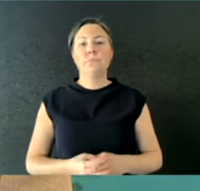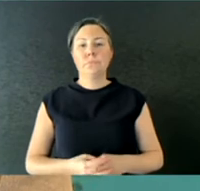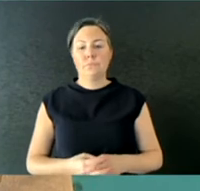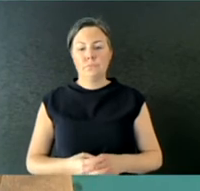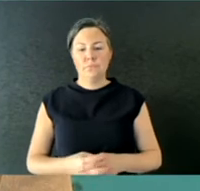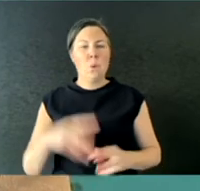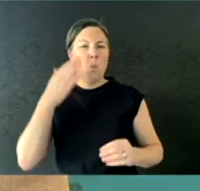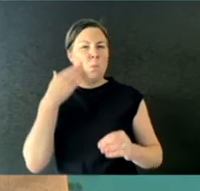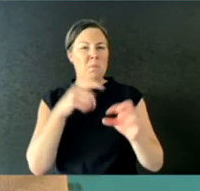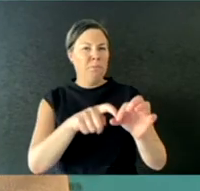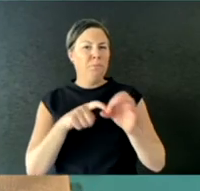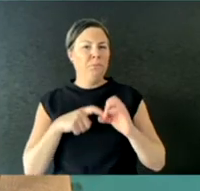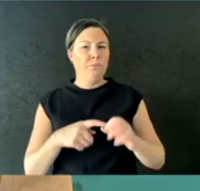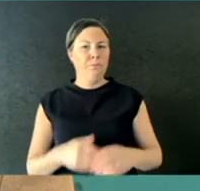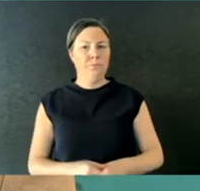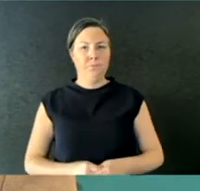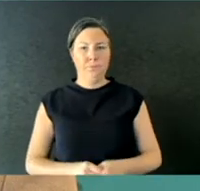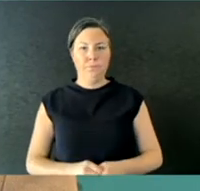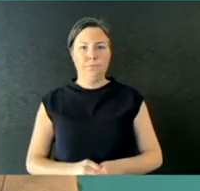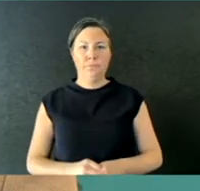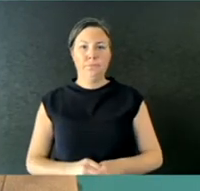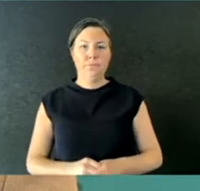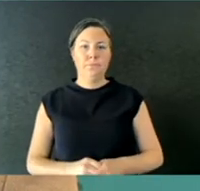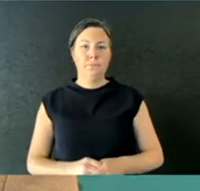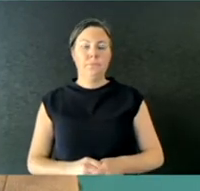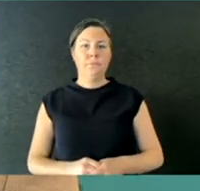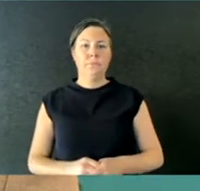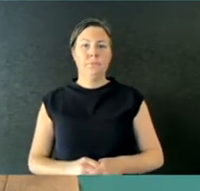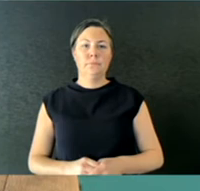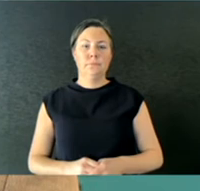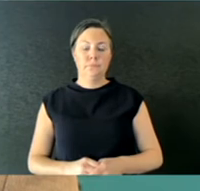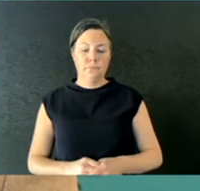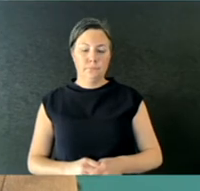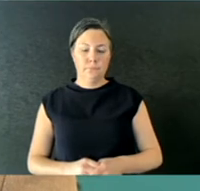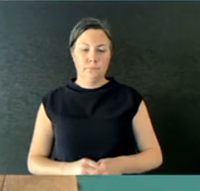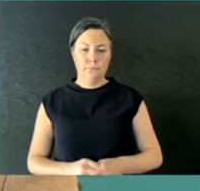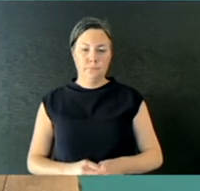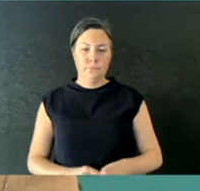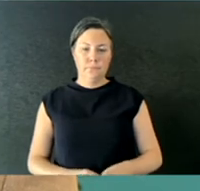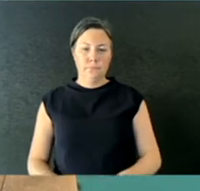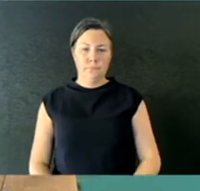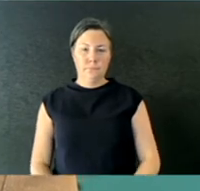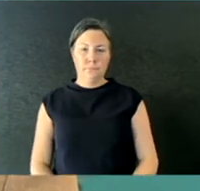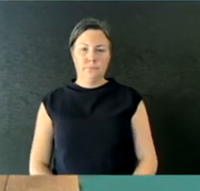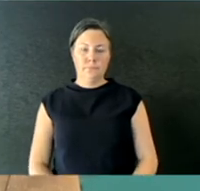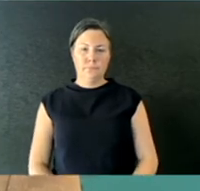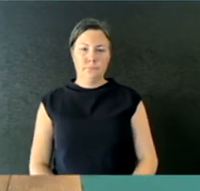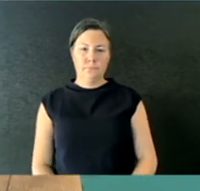a public health order, should that person be fined? Or are you worried that that would have an adverse impact on people telling the truth